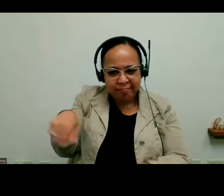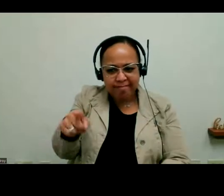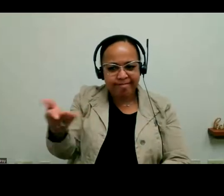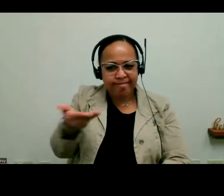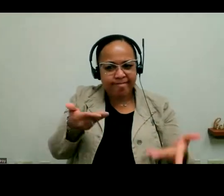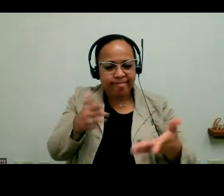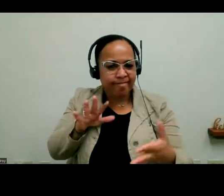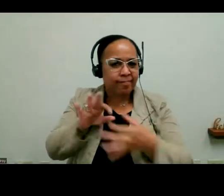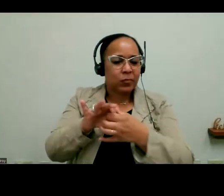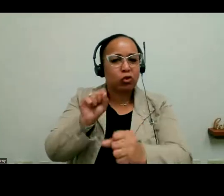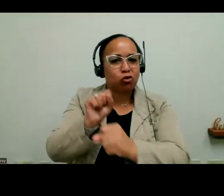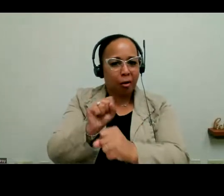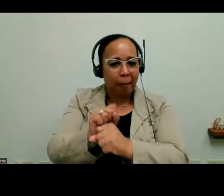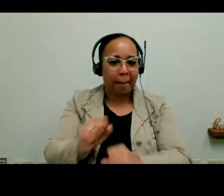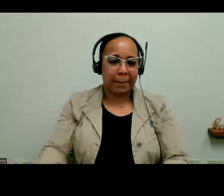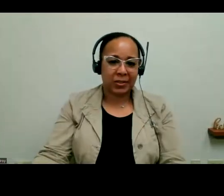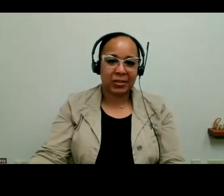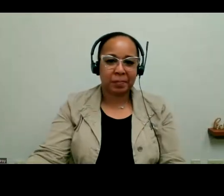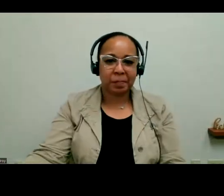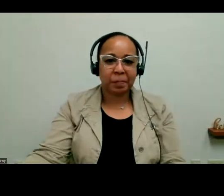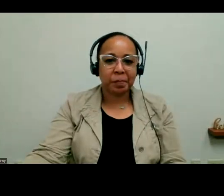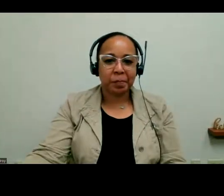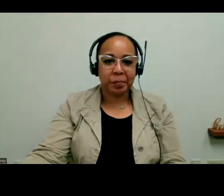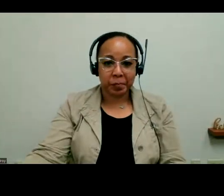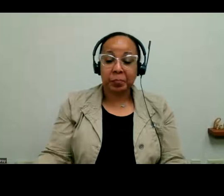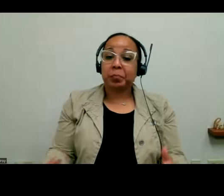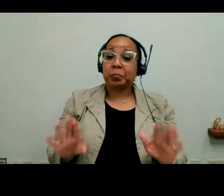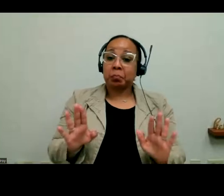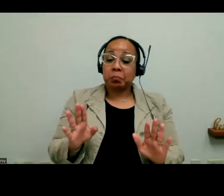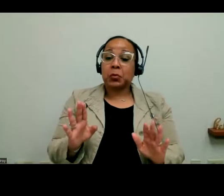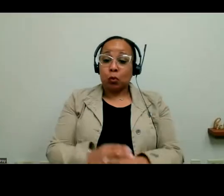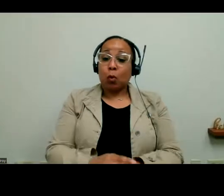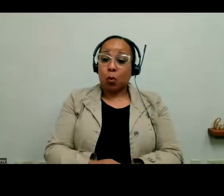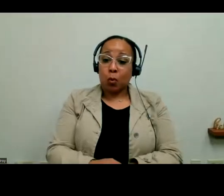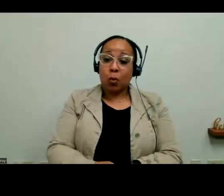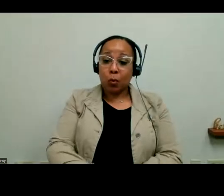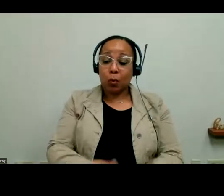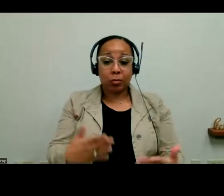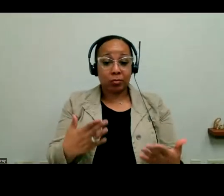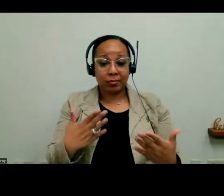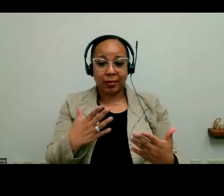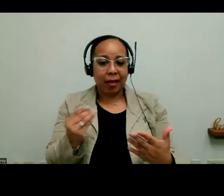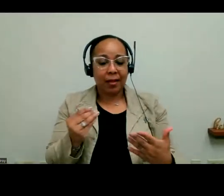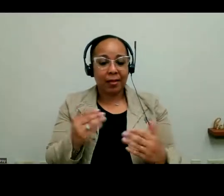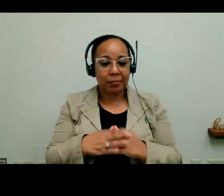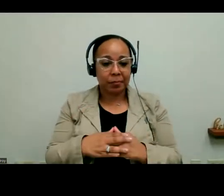across the city to help more people with disabilities get jobs.